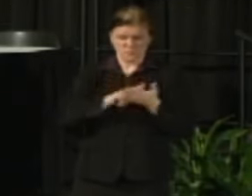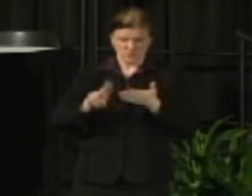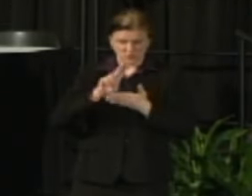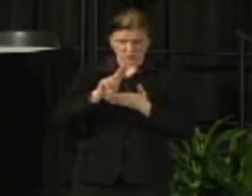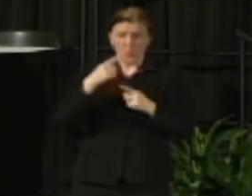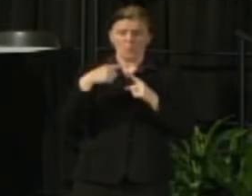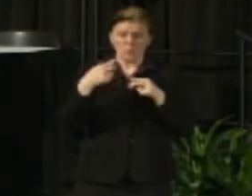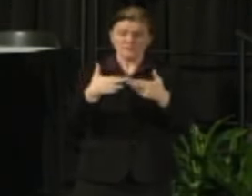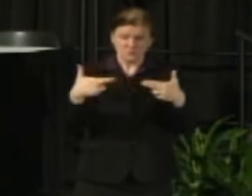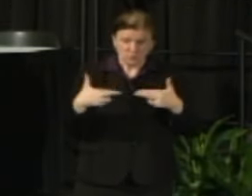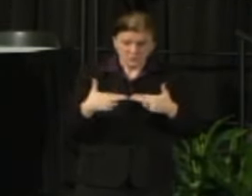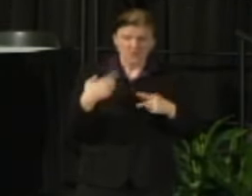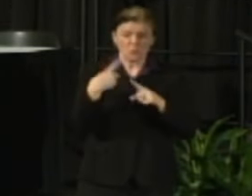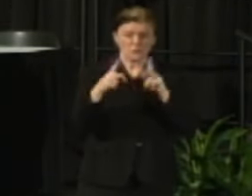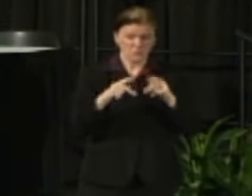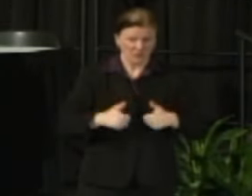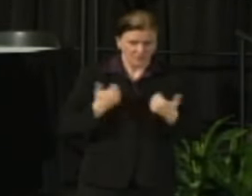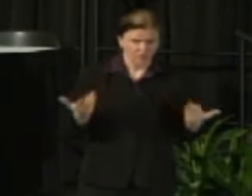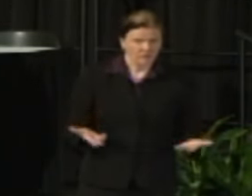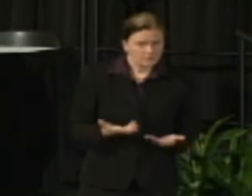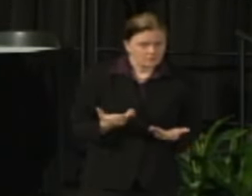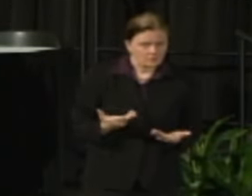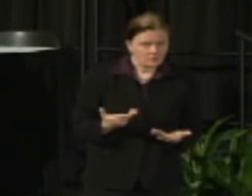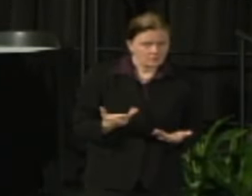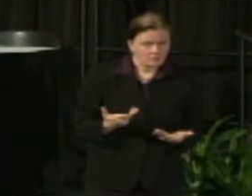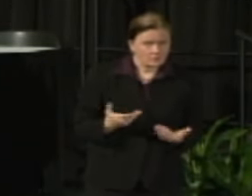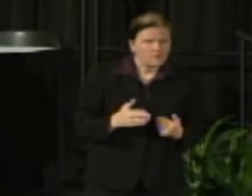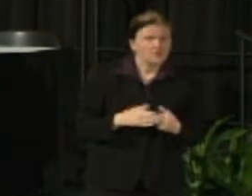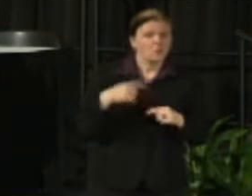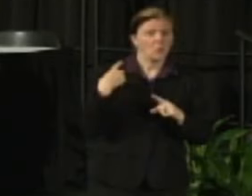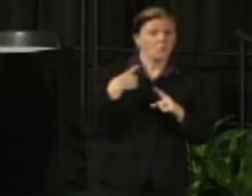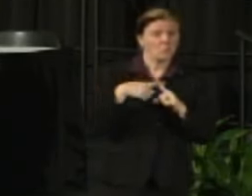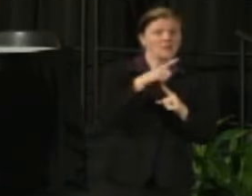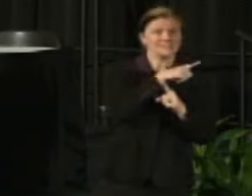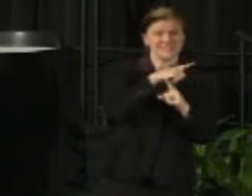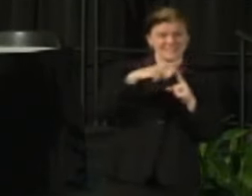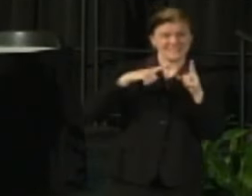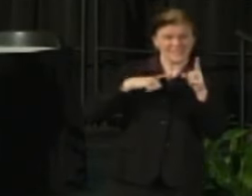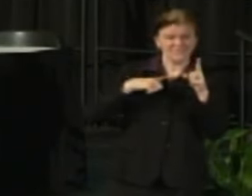of the people and we also have to influence the legislative process as it's going on.